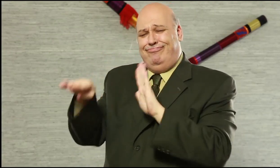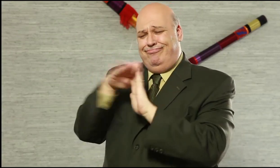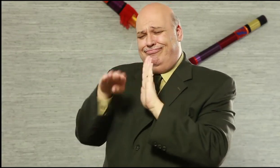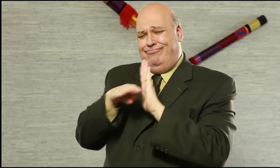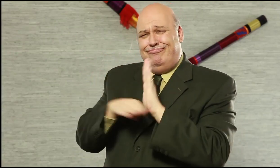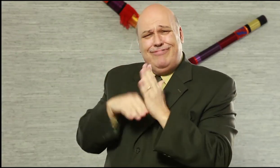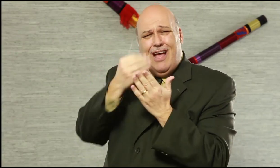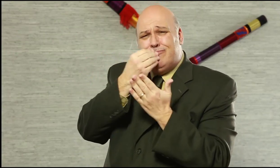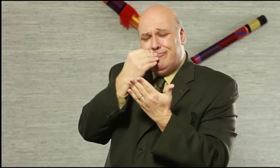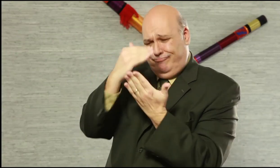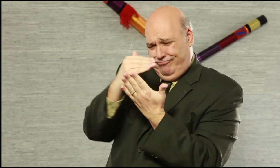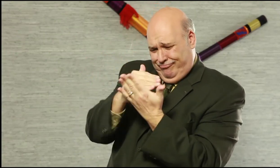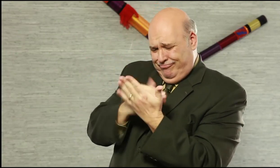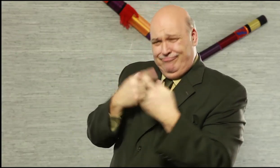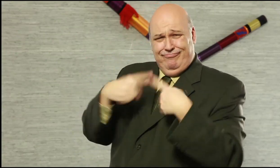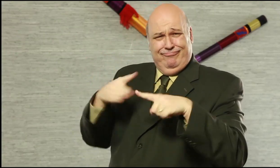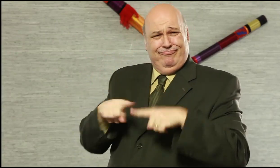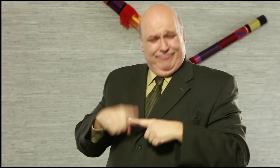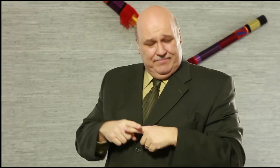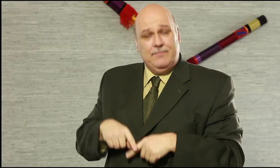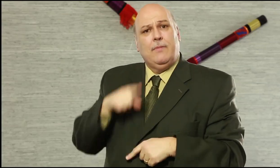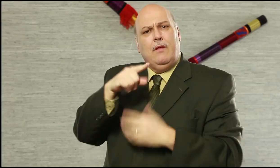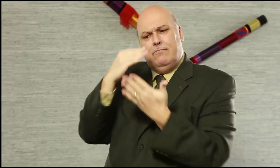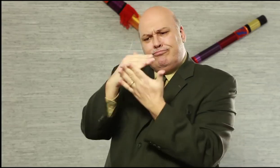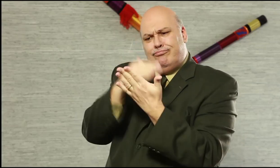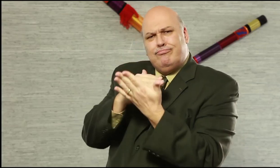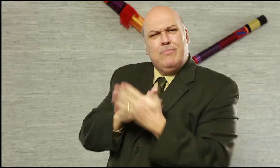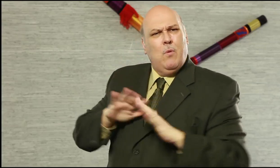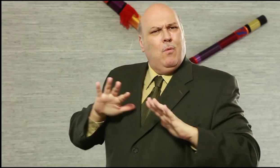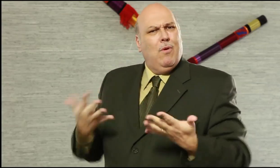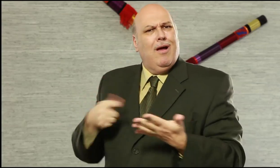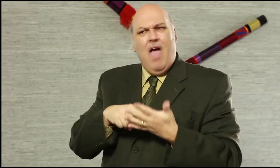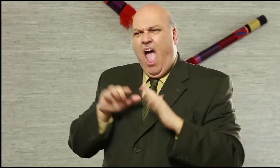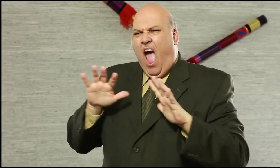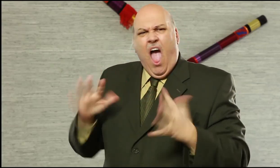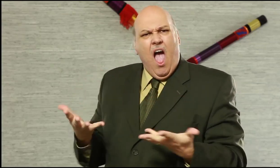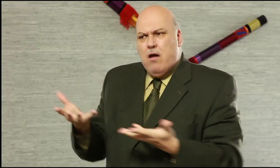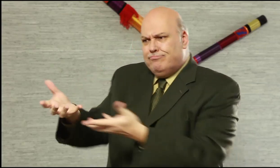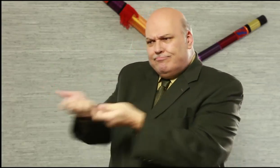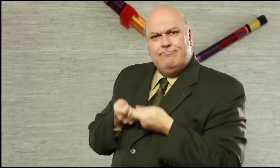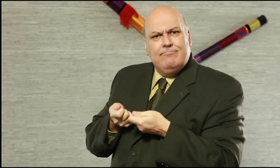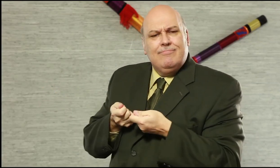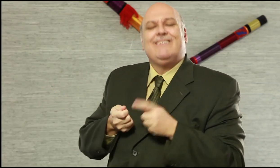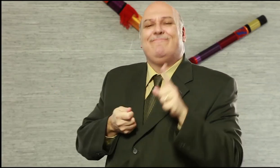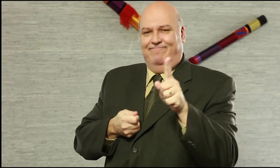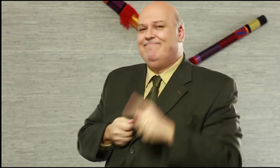the weekly “H3 Program Update” email! If you